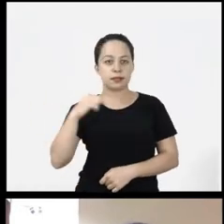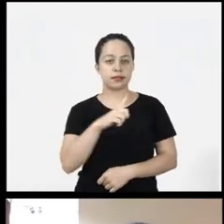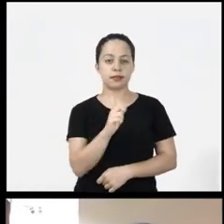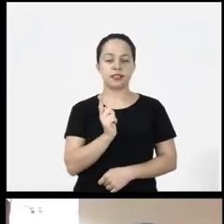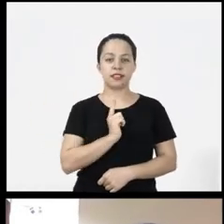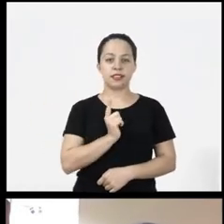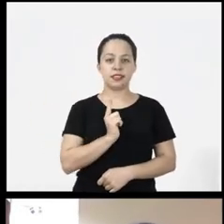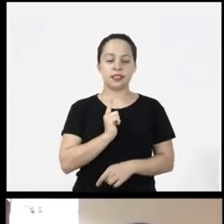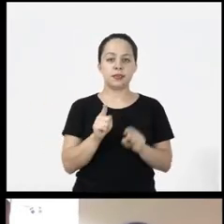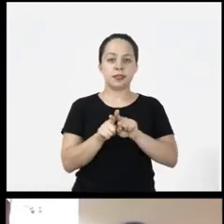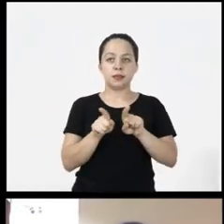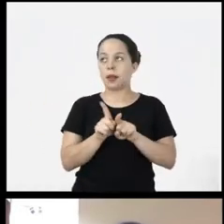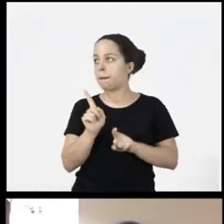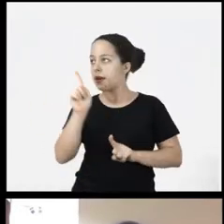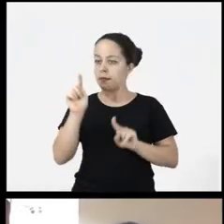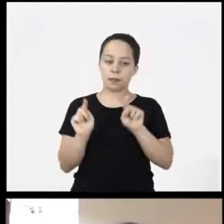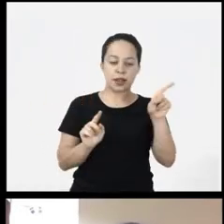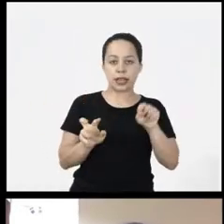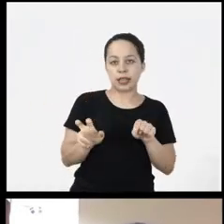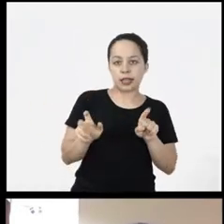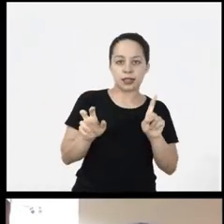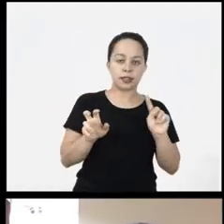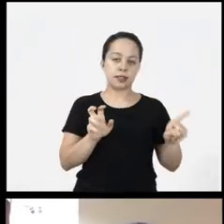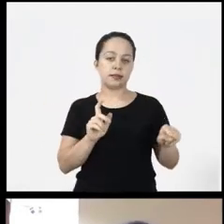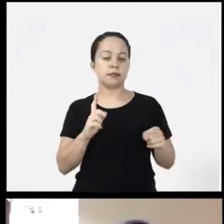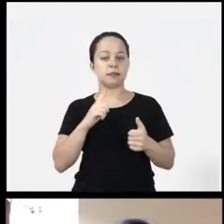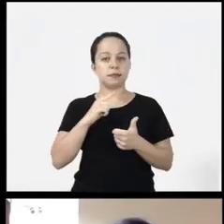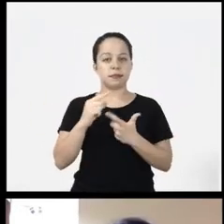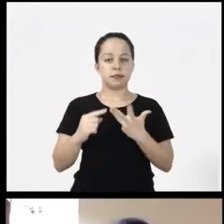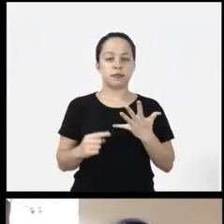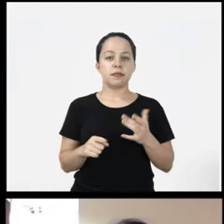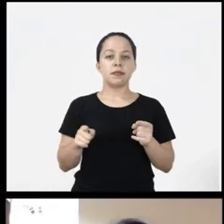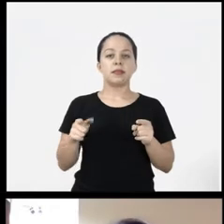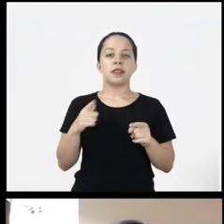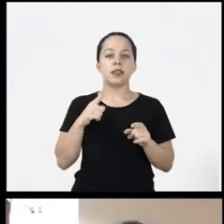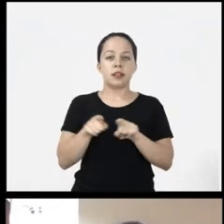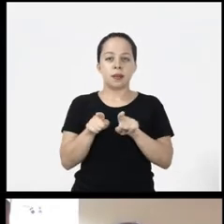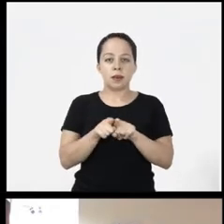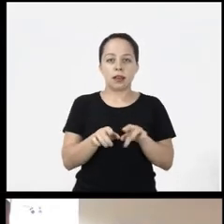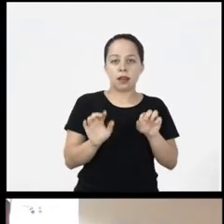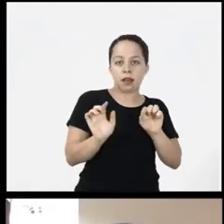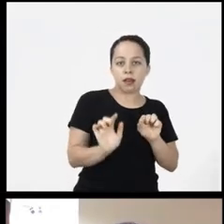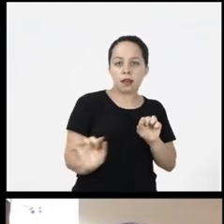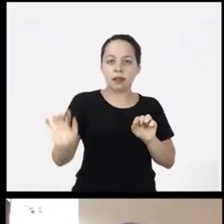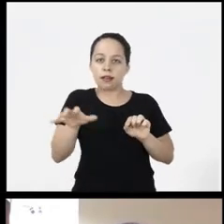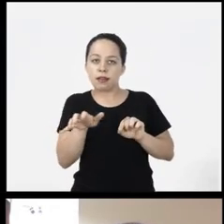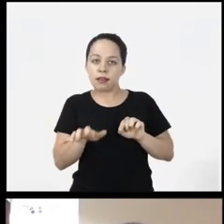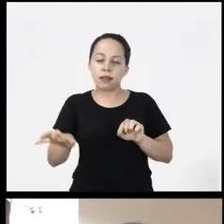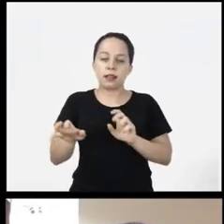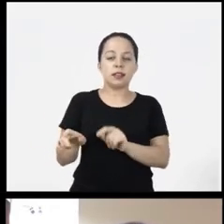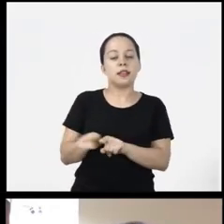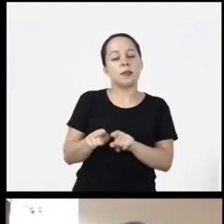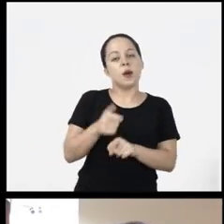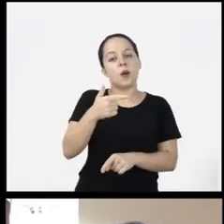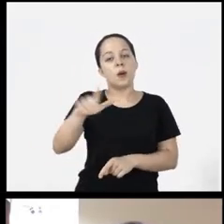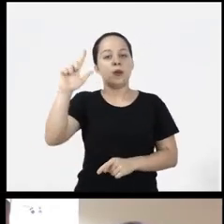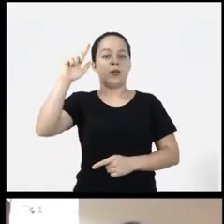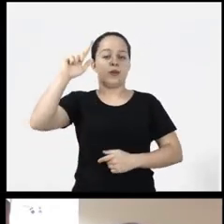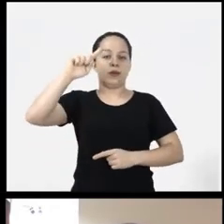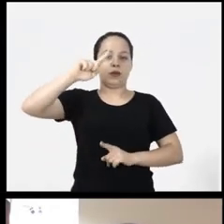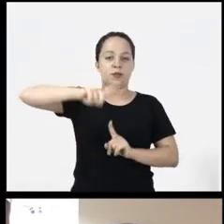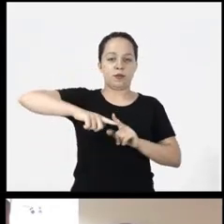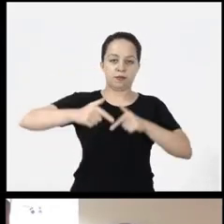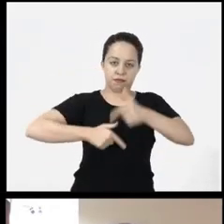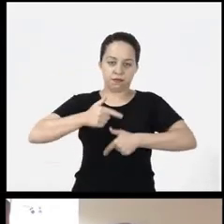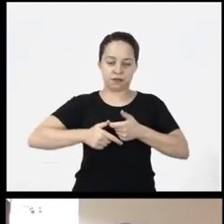left right left click, right click the drag function and the second function so,